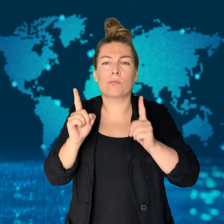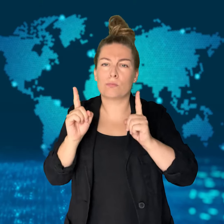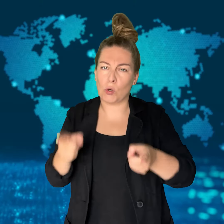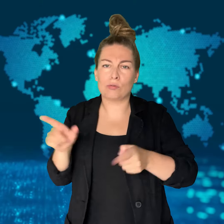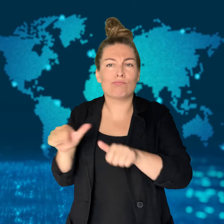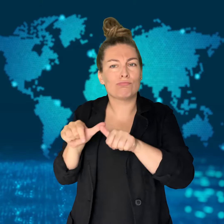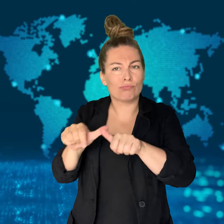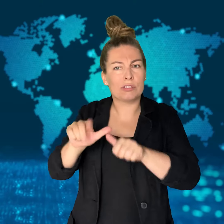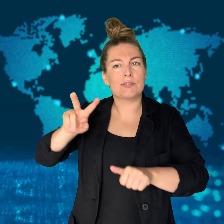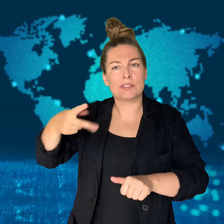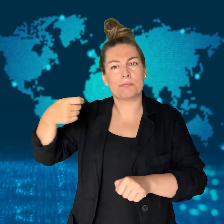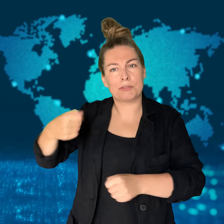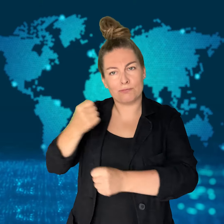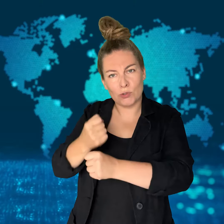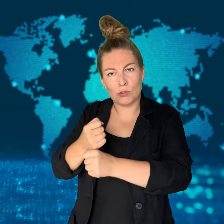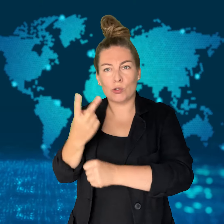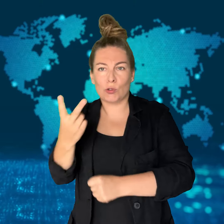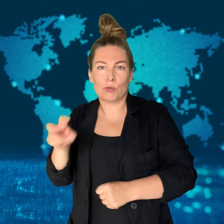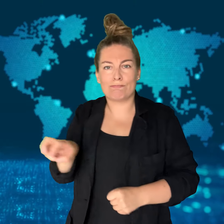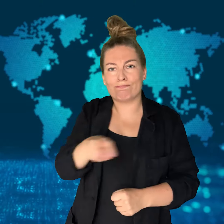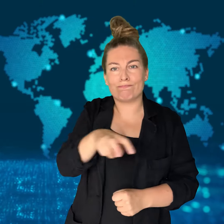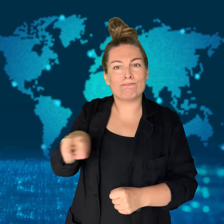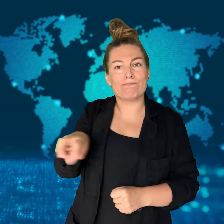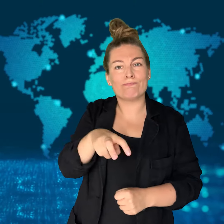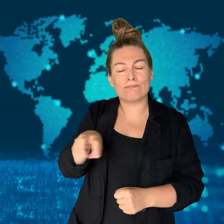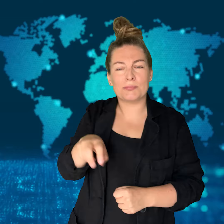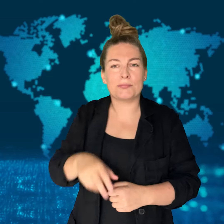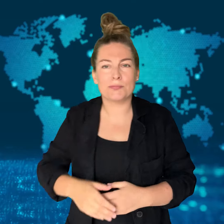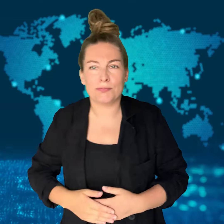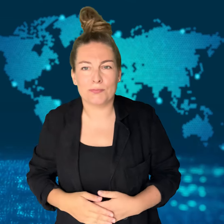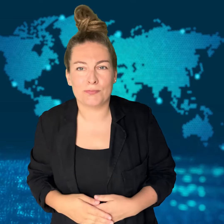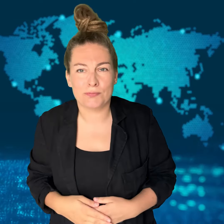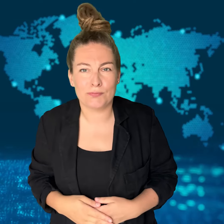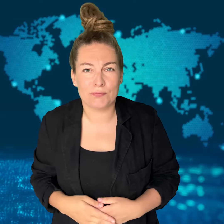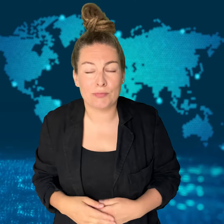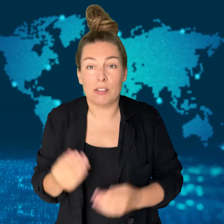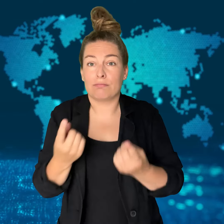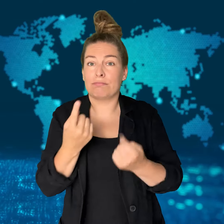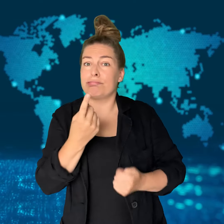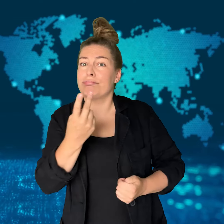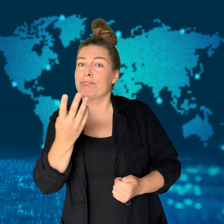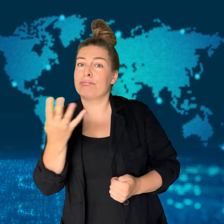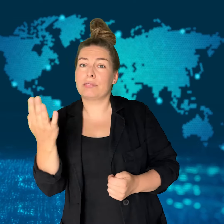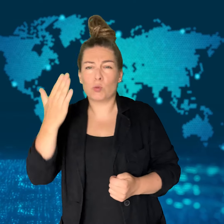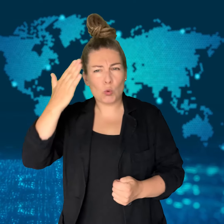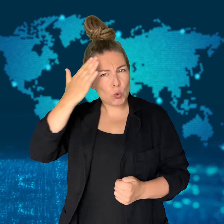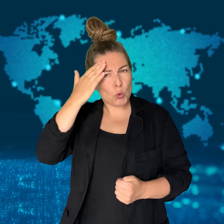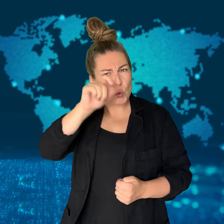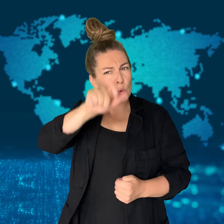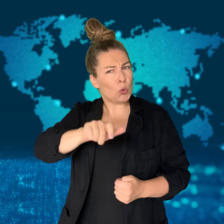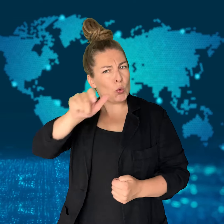Several prominent lawmakers and state attorney generals have